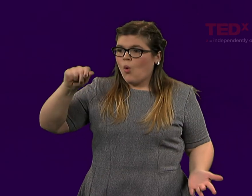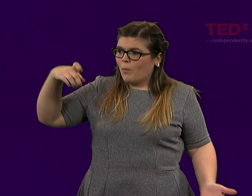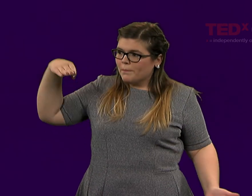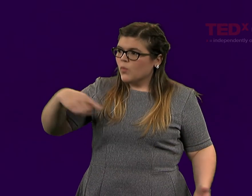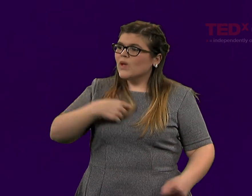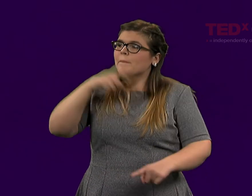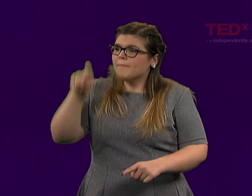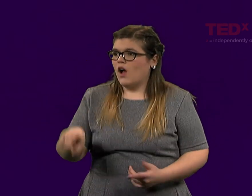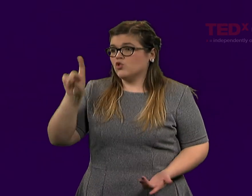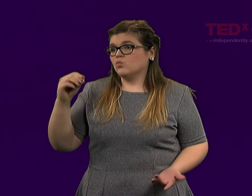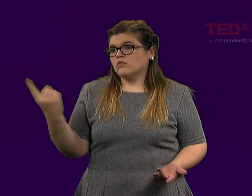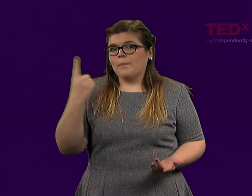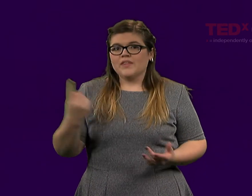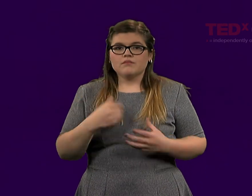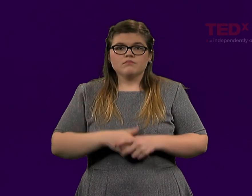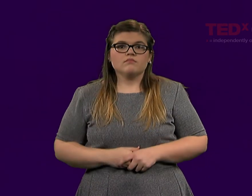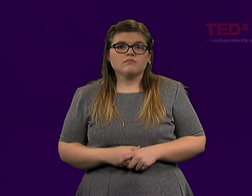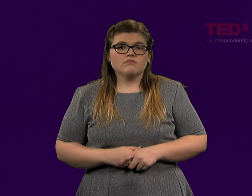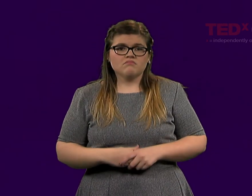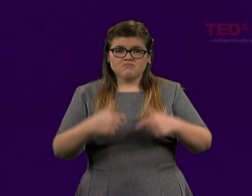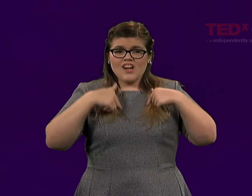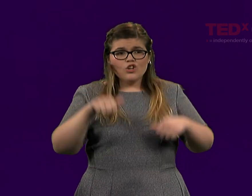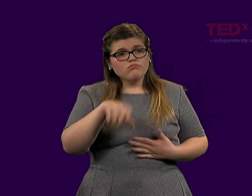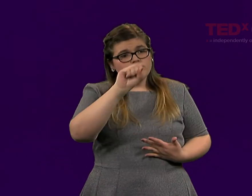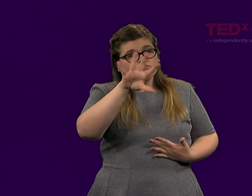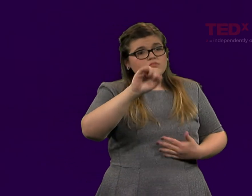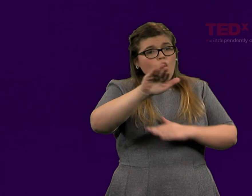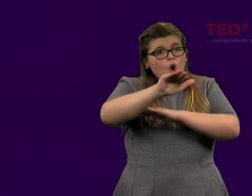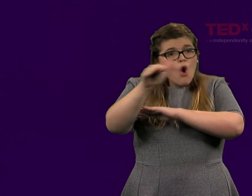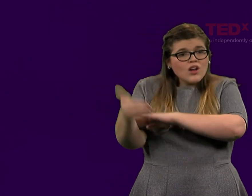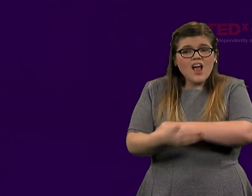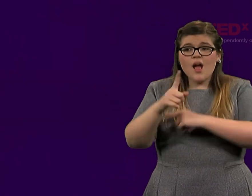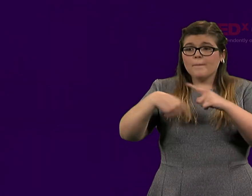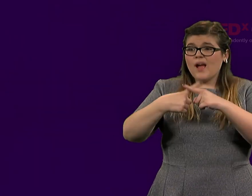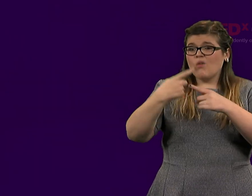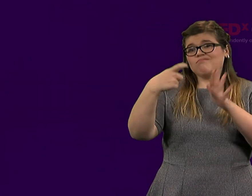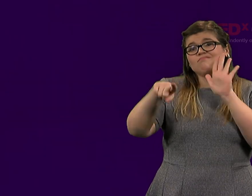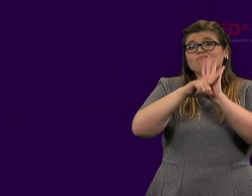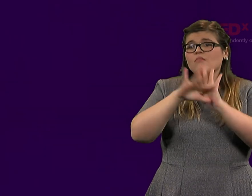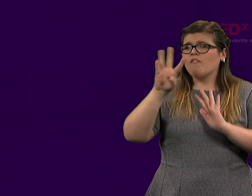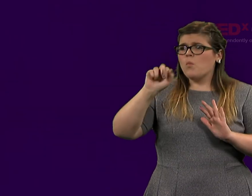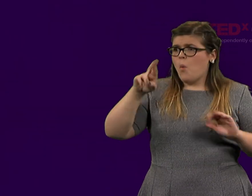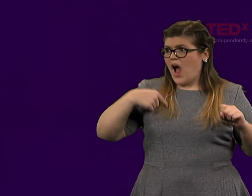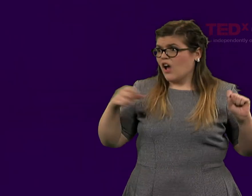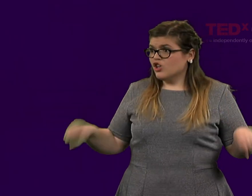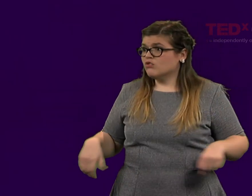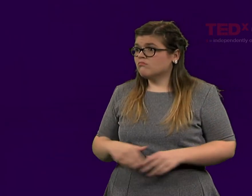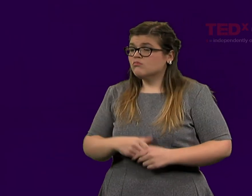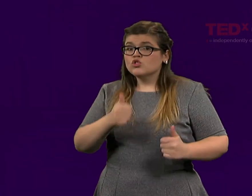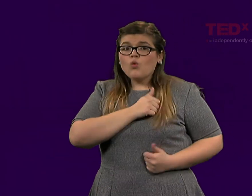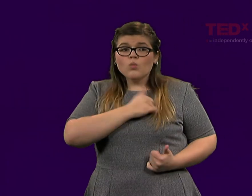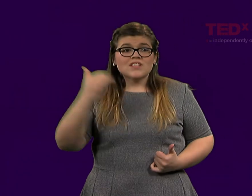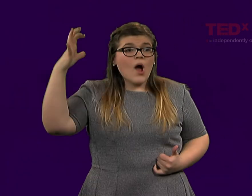We need to change. We need to do something. I could talk all night about war,